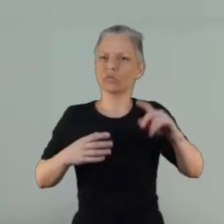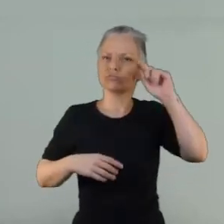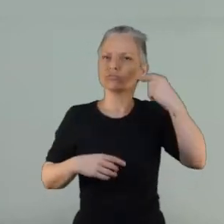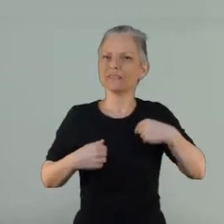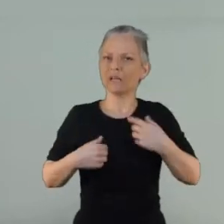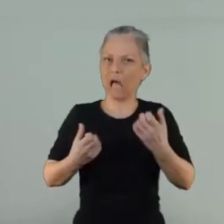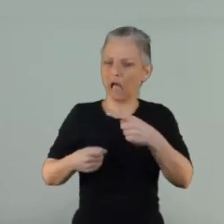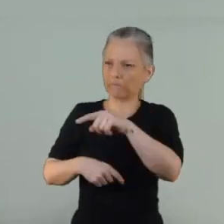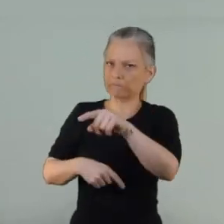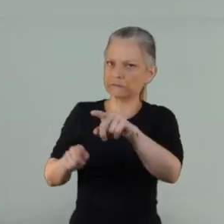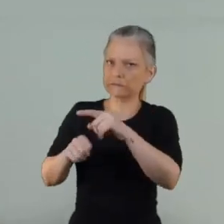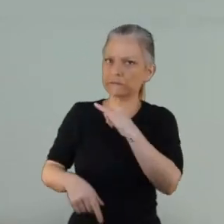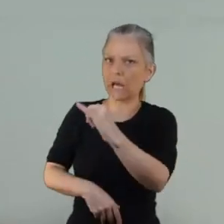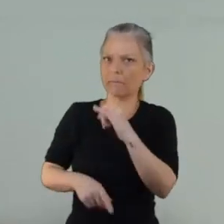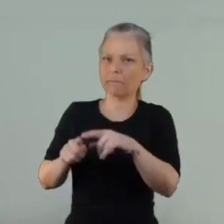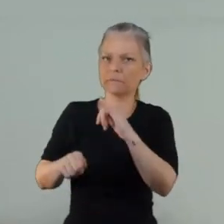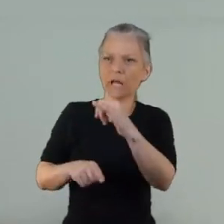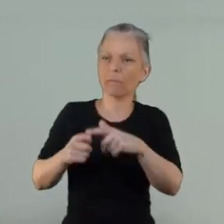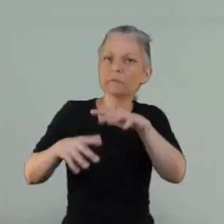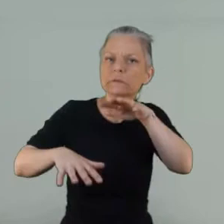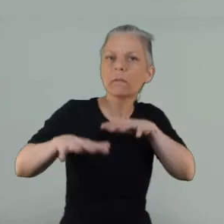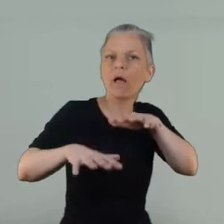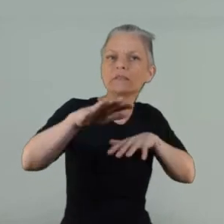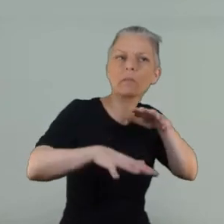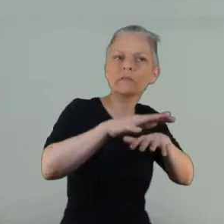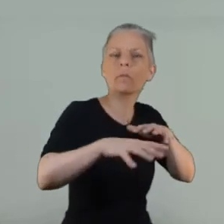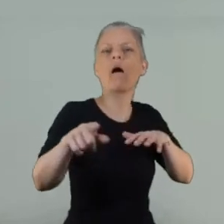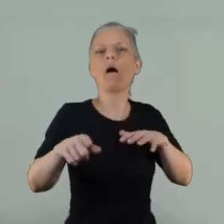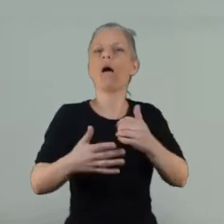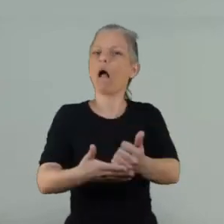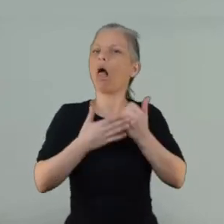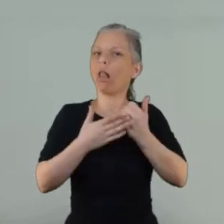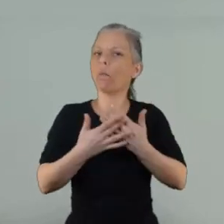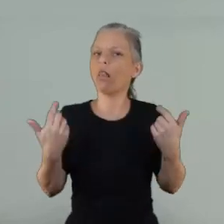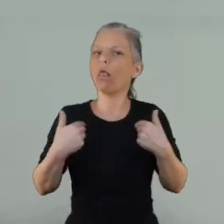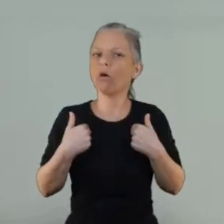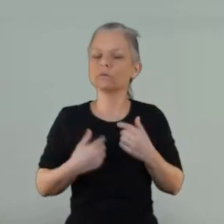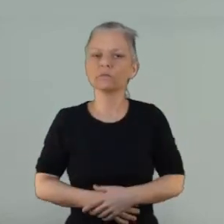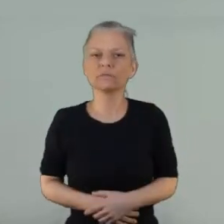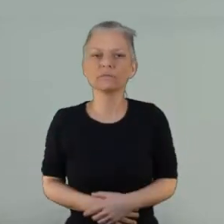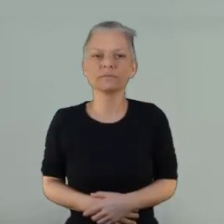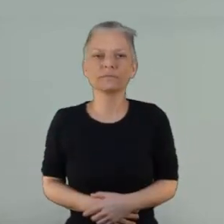people who've also experienced certain things so I don't think maybe I'm just bein crazy